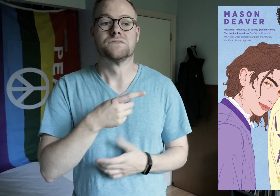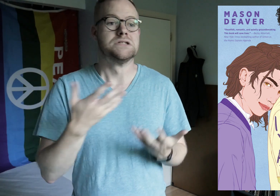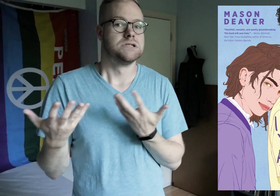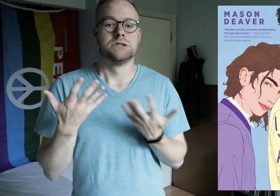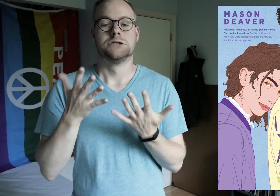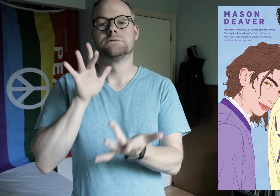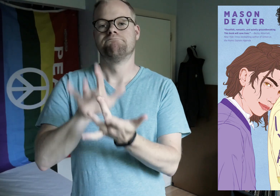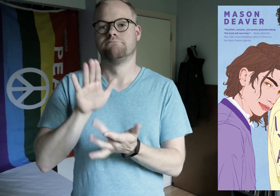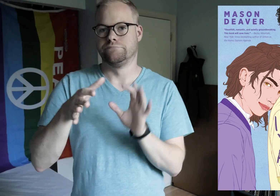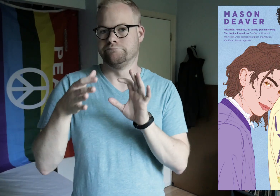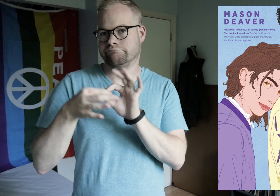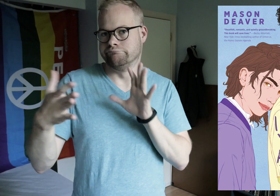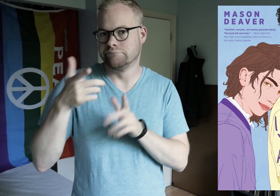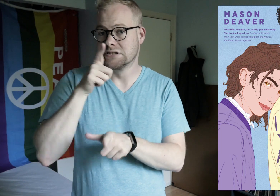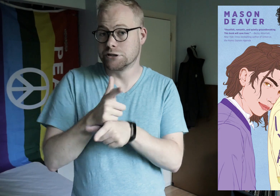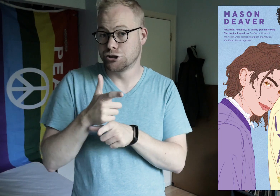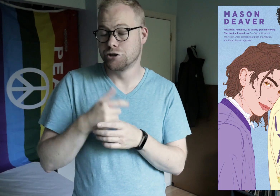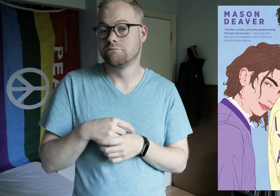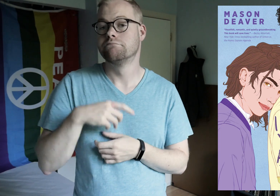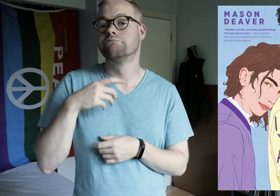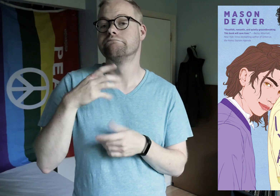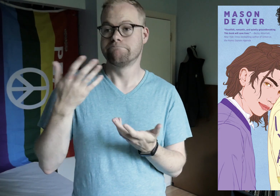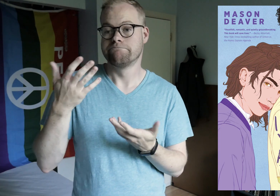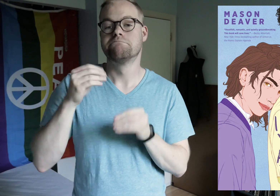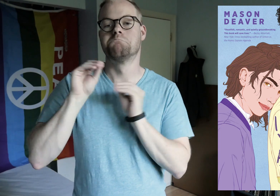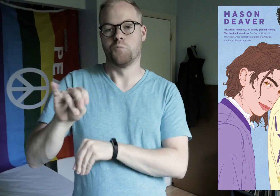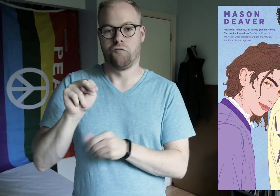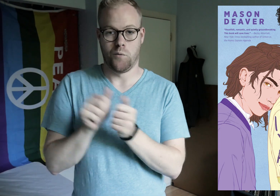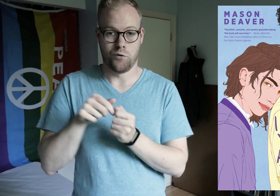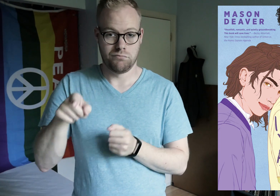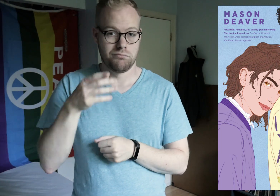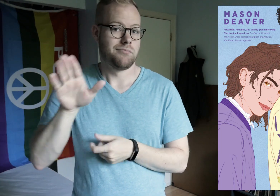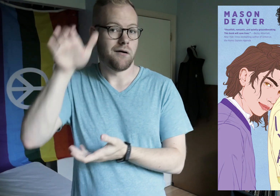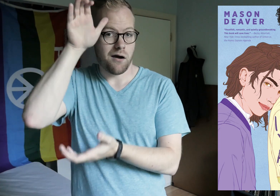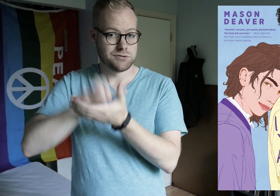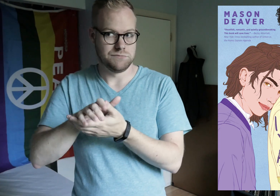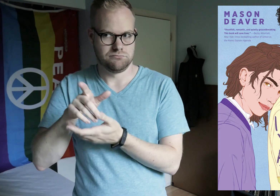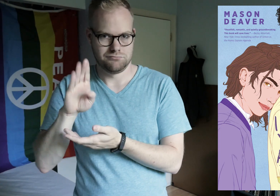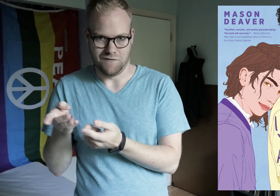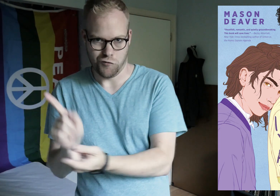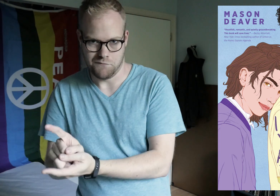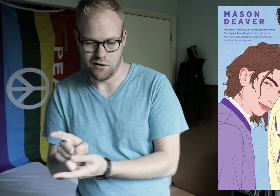They reach out to their estranged sister, and moves in with her and her husband, who they’ve never met.